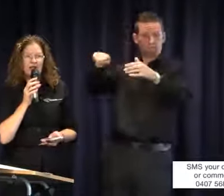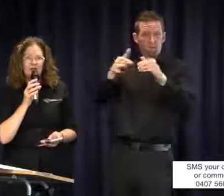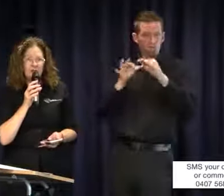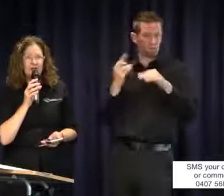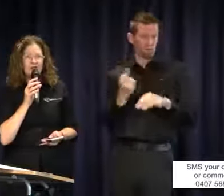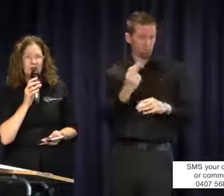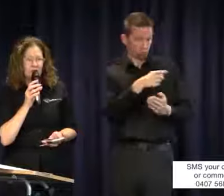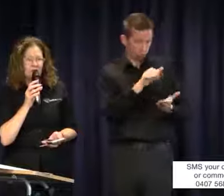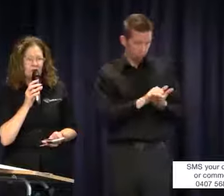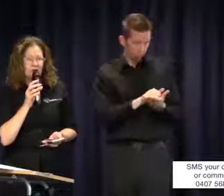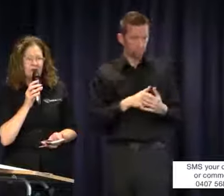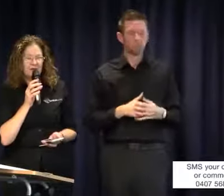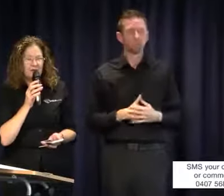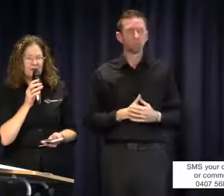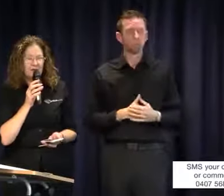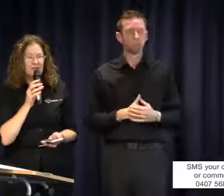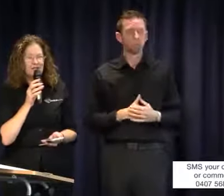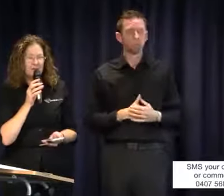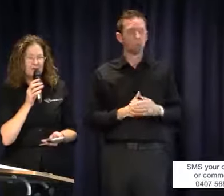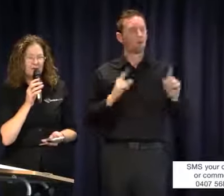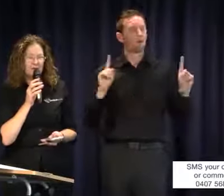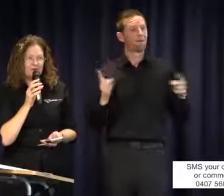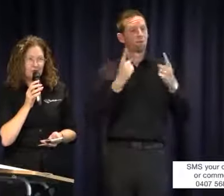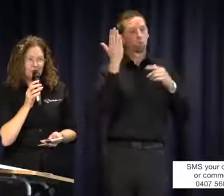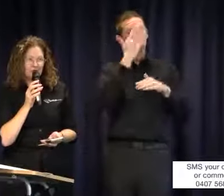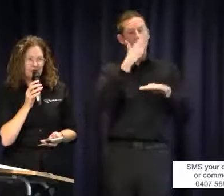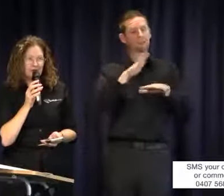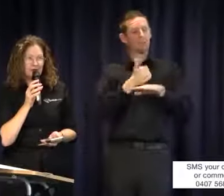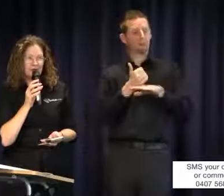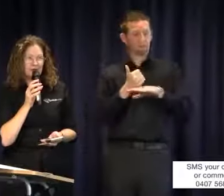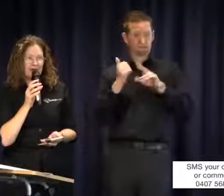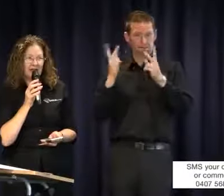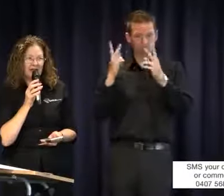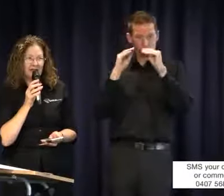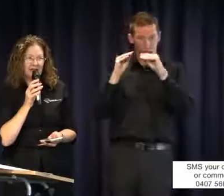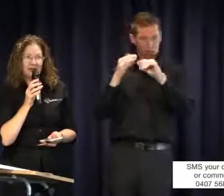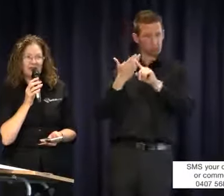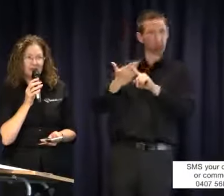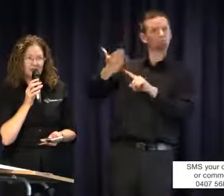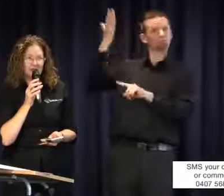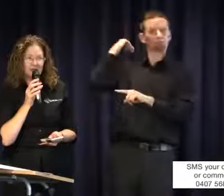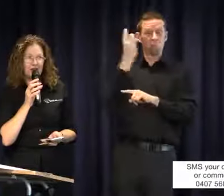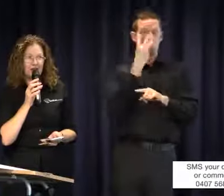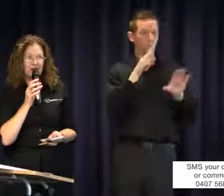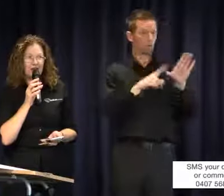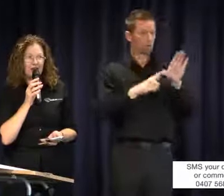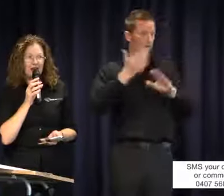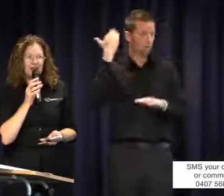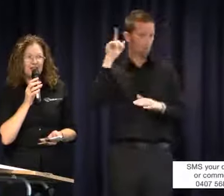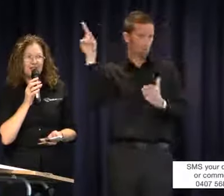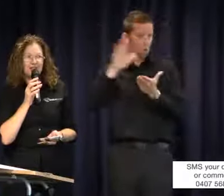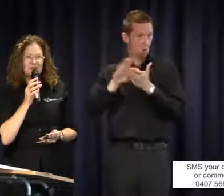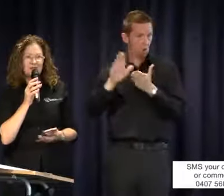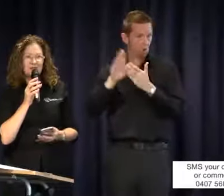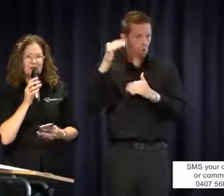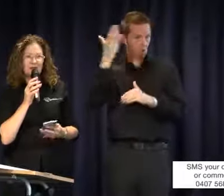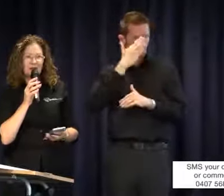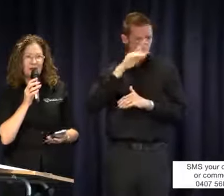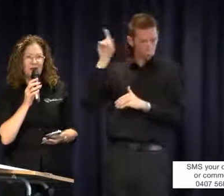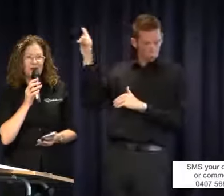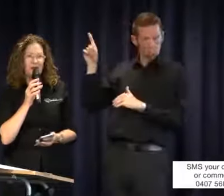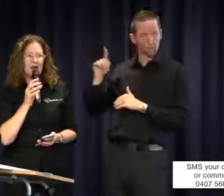the first school was set up for secondary back 30 years ago, that sped on the training